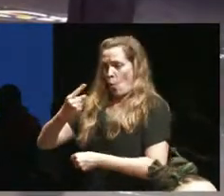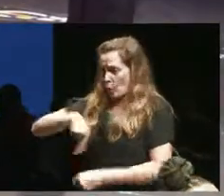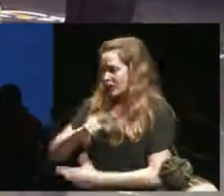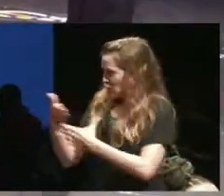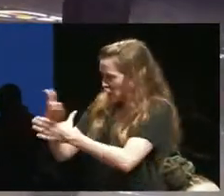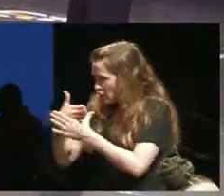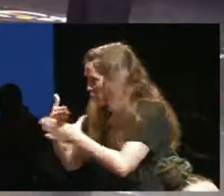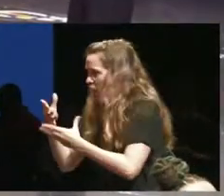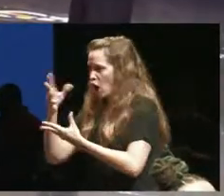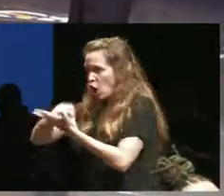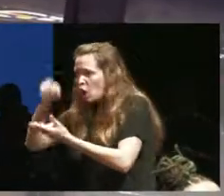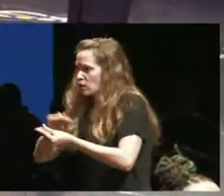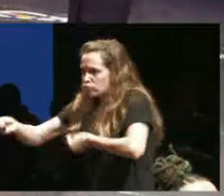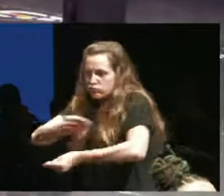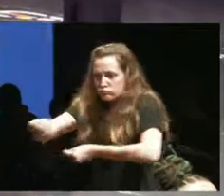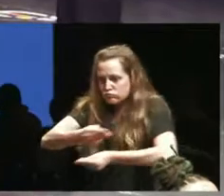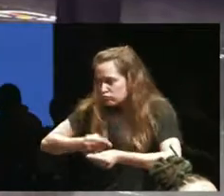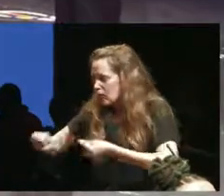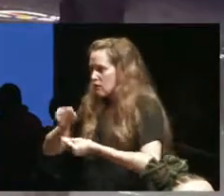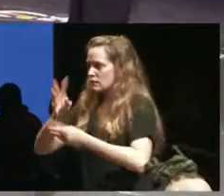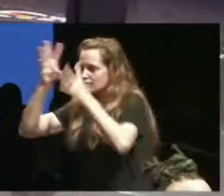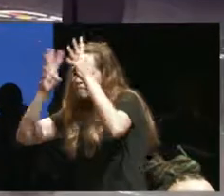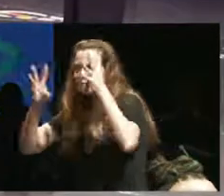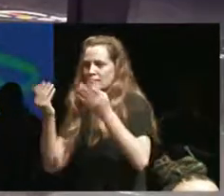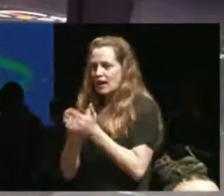we've learned and how we've repurposed and reimagined it's just not being taken